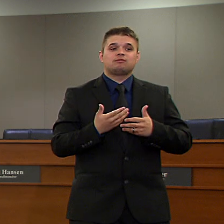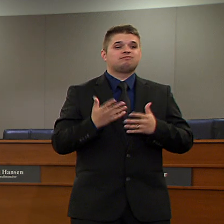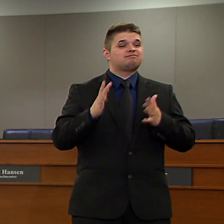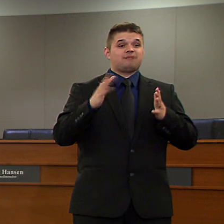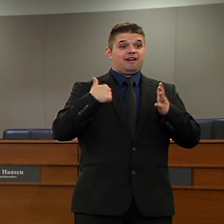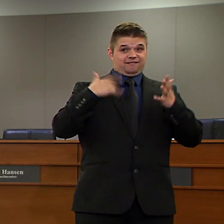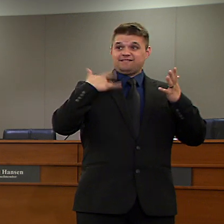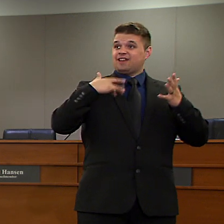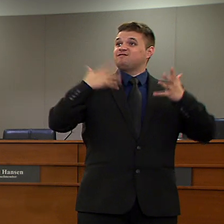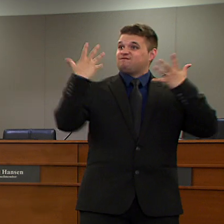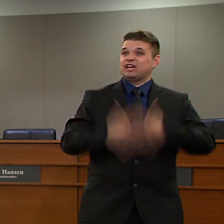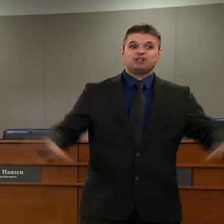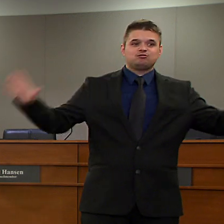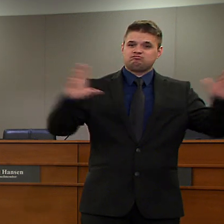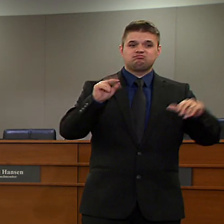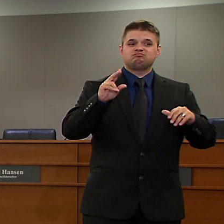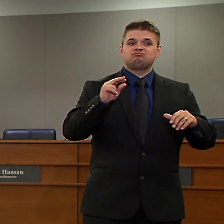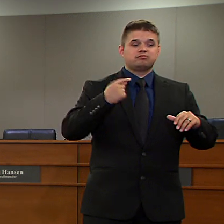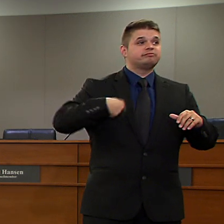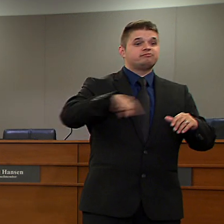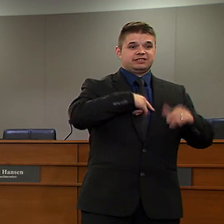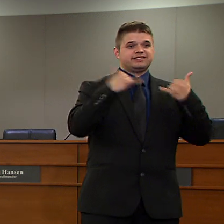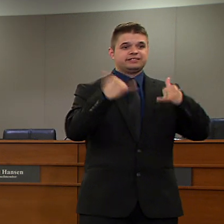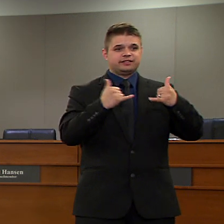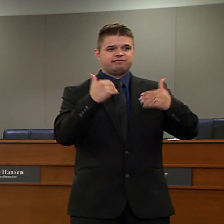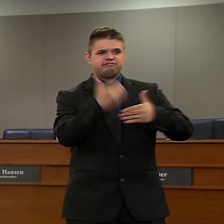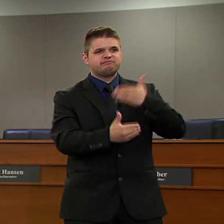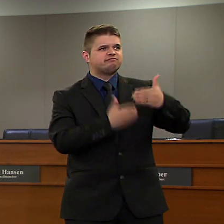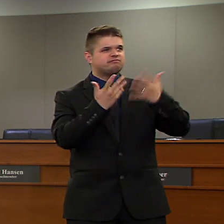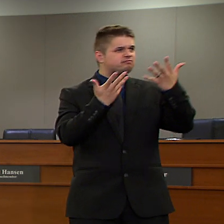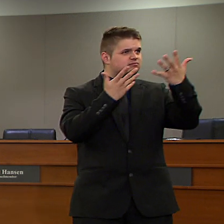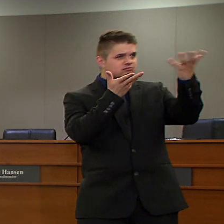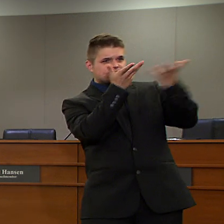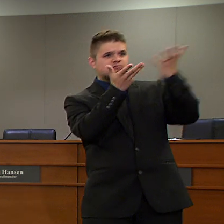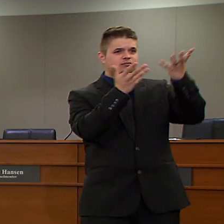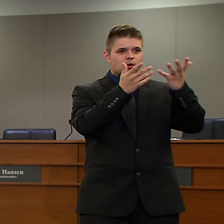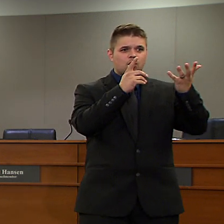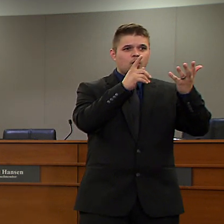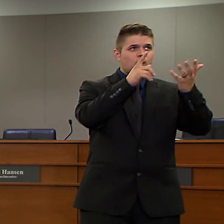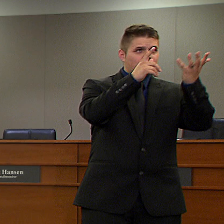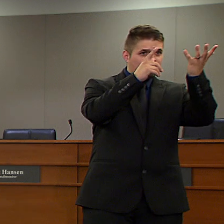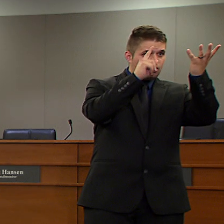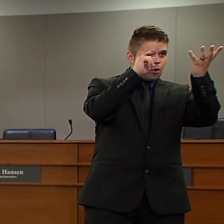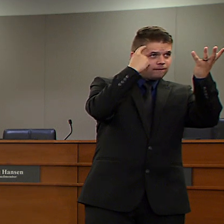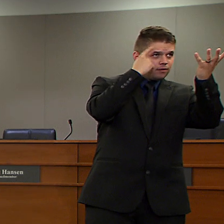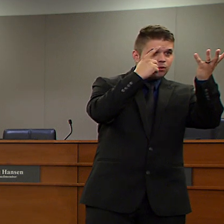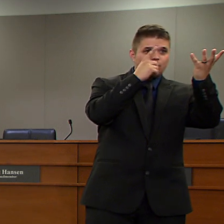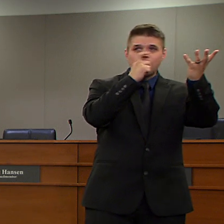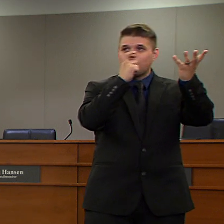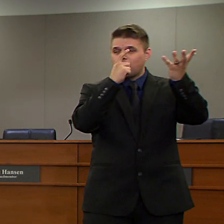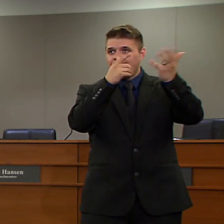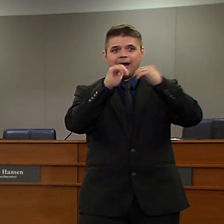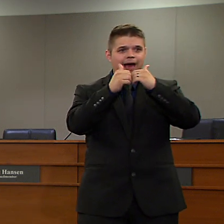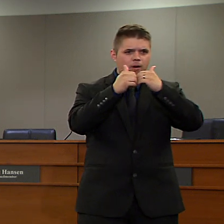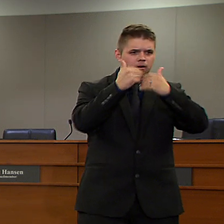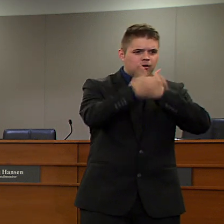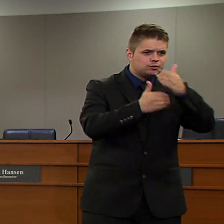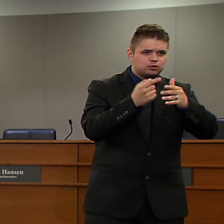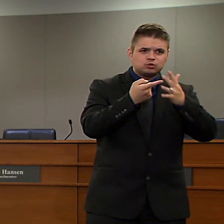Debate is building over when and how states and cities and the economy will reopen.